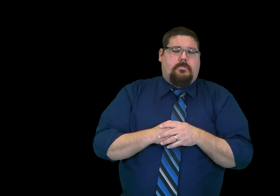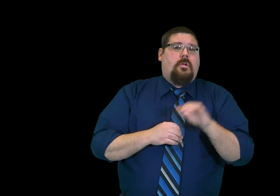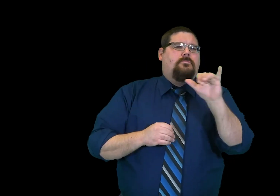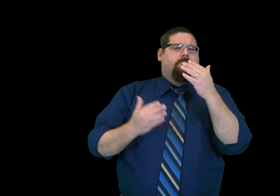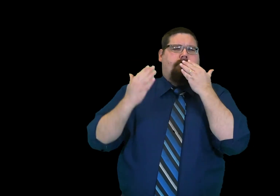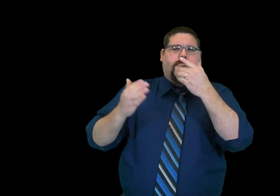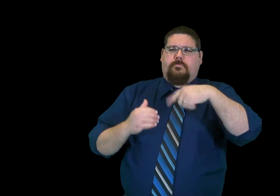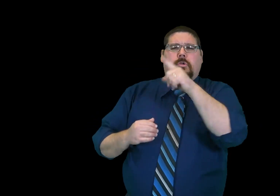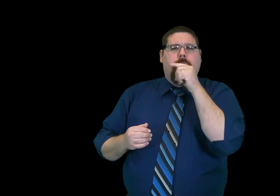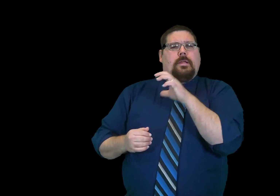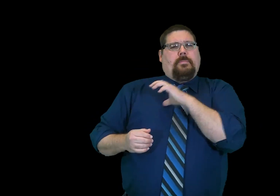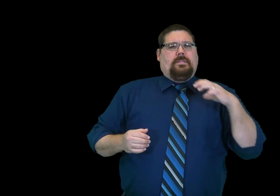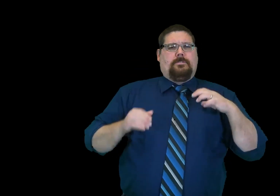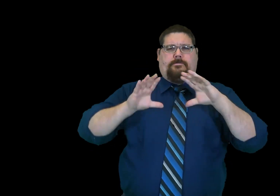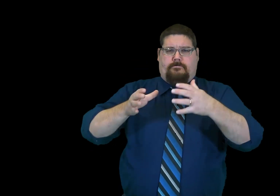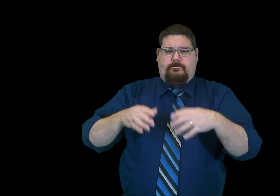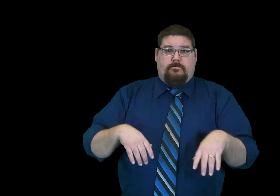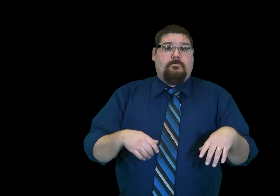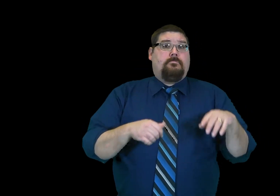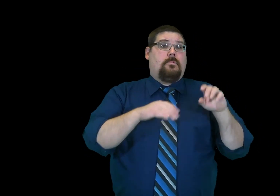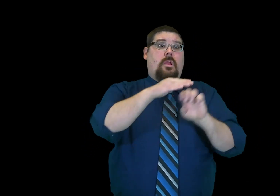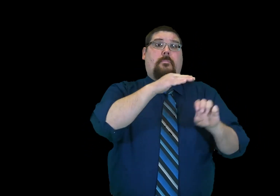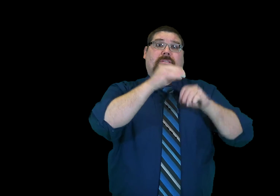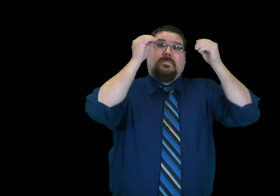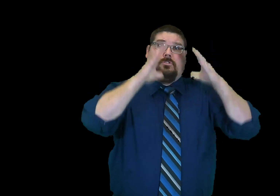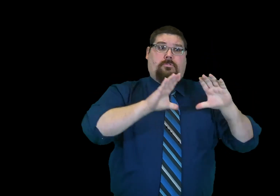I would also like to thank the committee members.